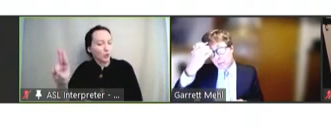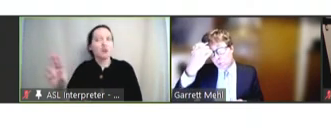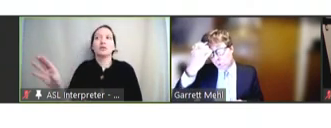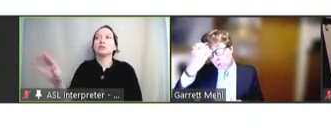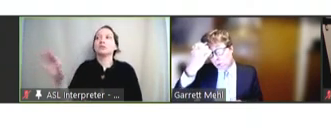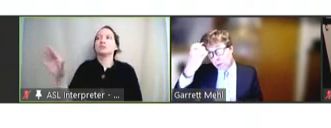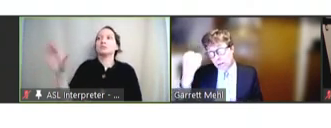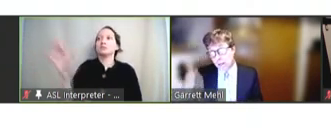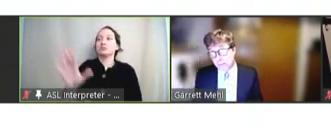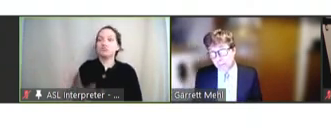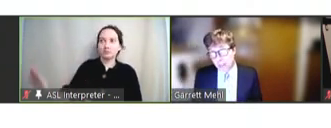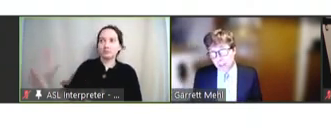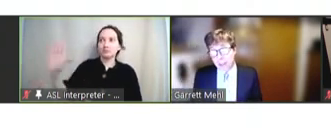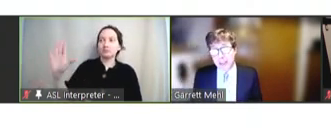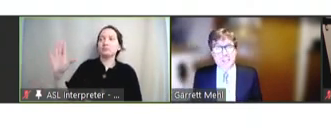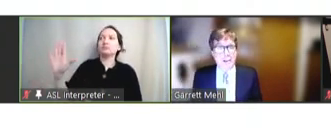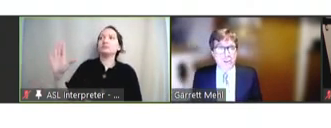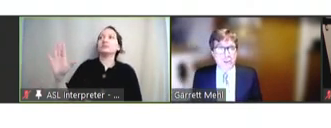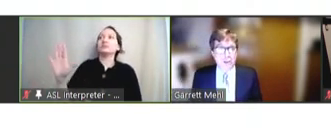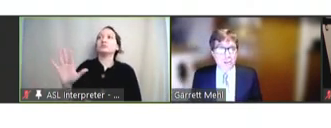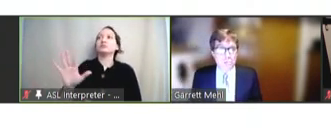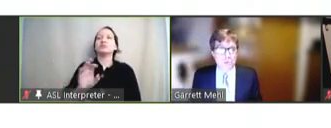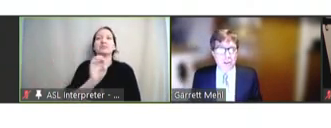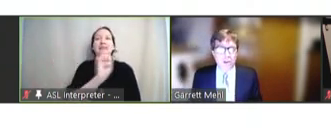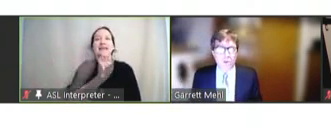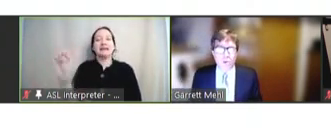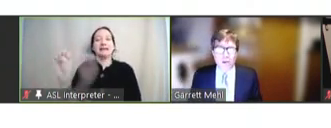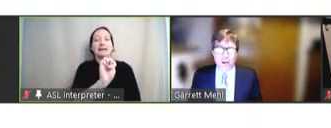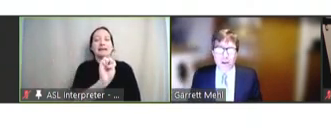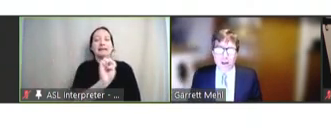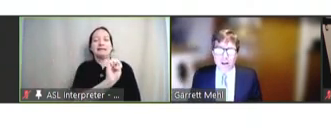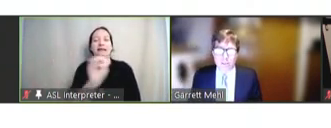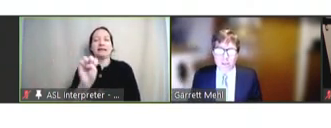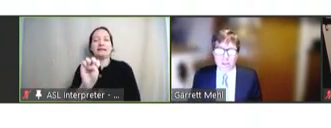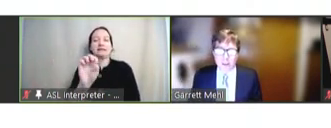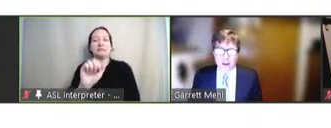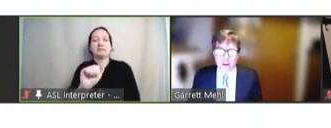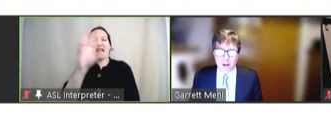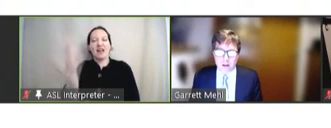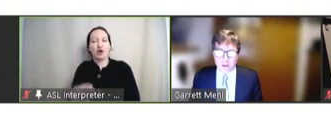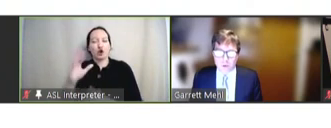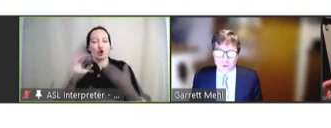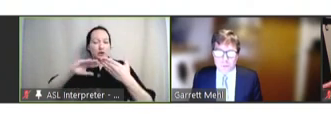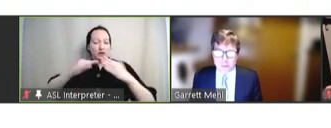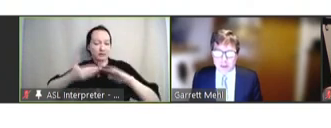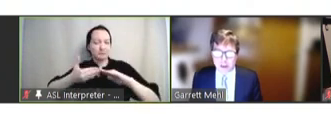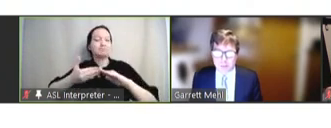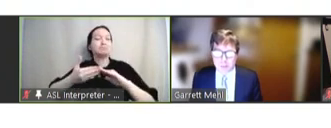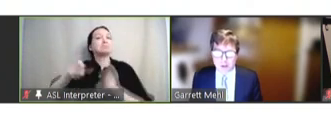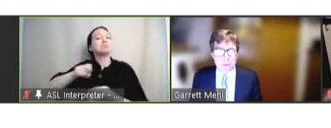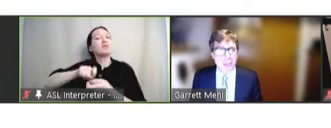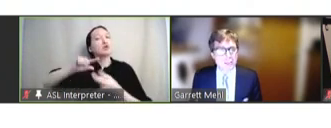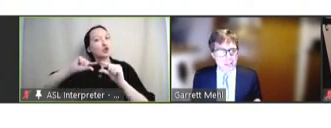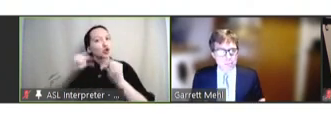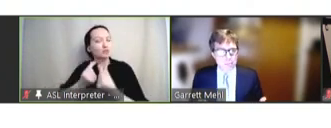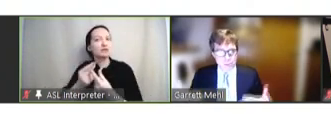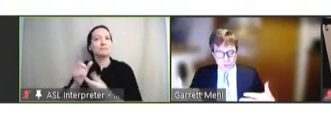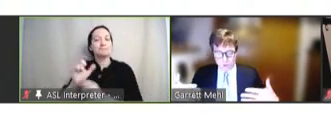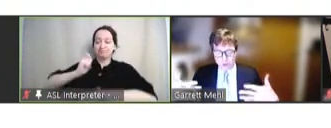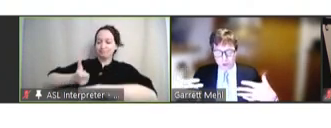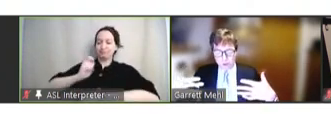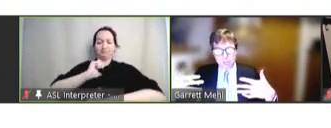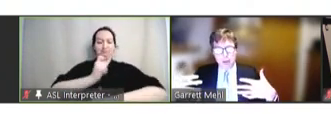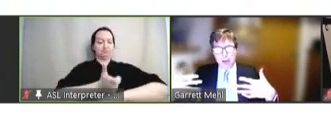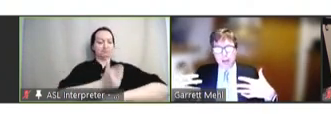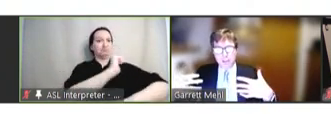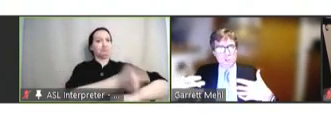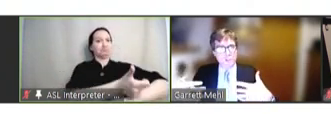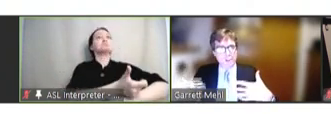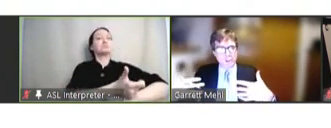or the East Africa community or, there are groups that are being established to ensure that there's